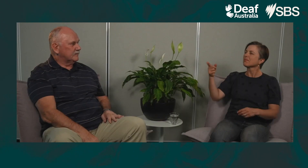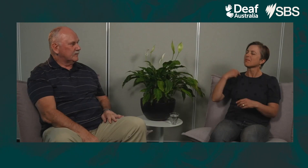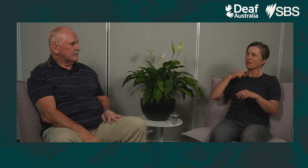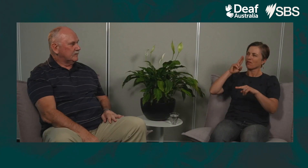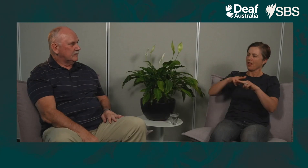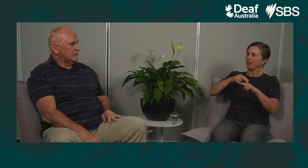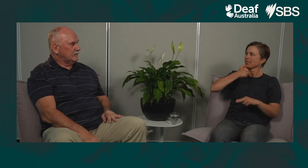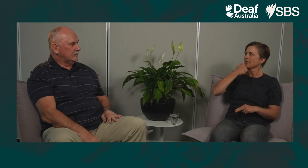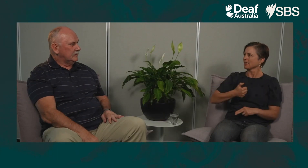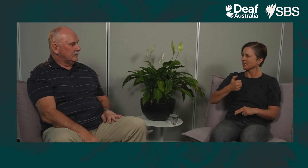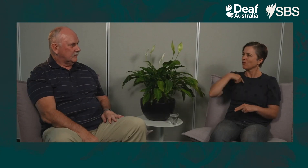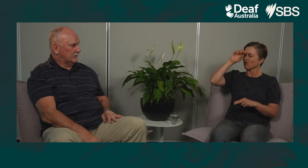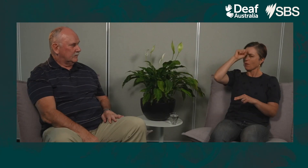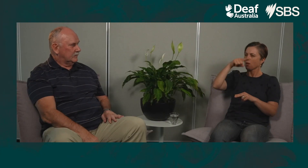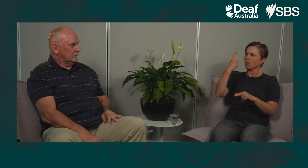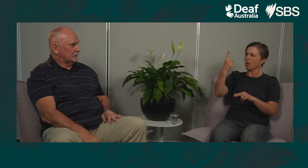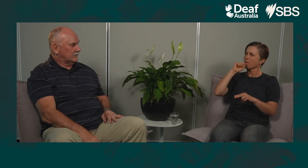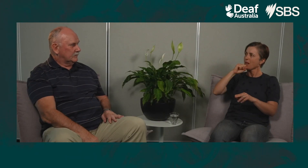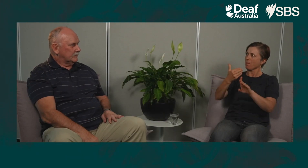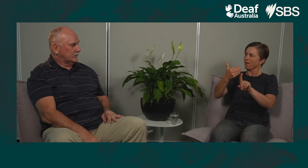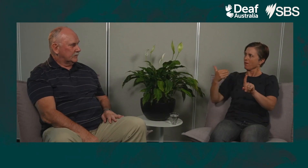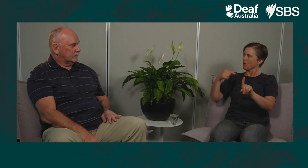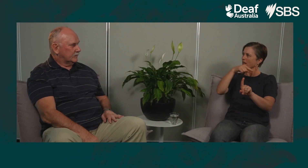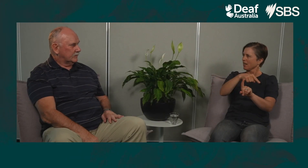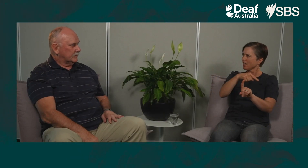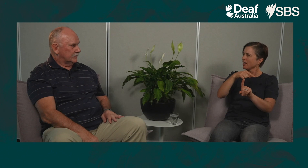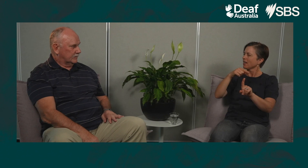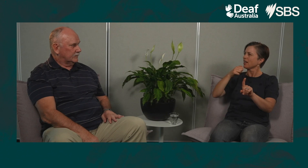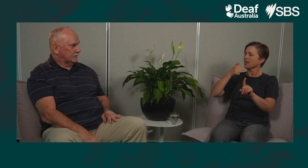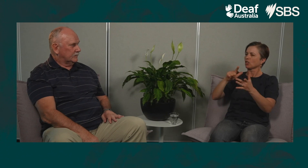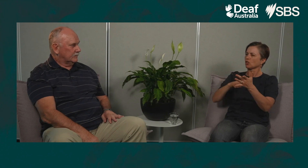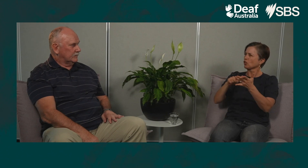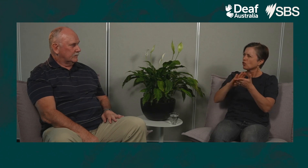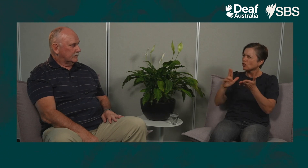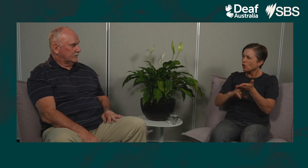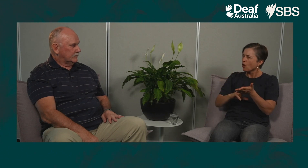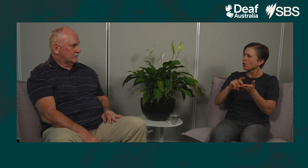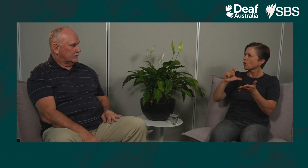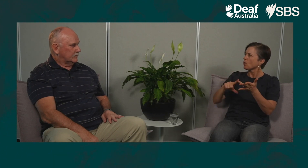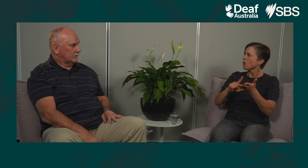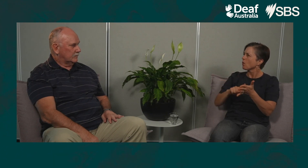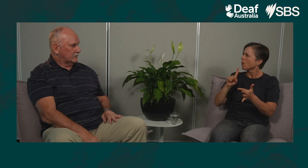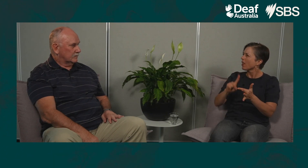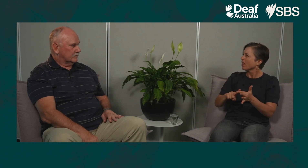My father's sign name is Locker 16, but John Cole also had the same name sign, because he had the same locker.